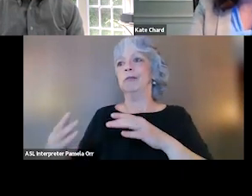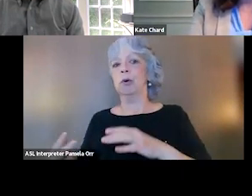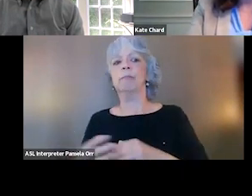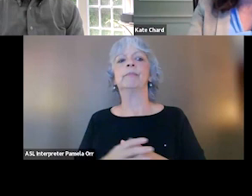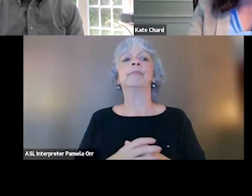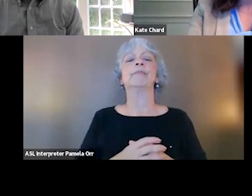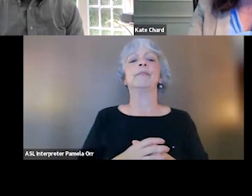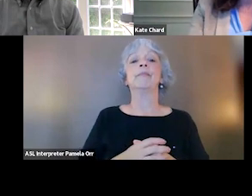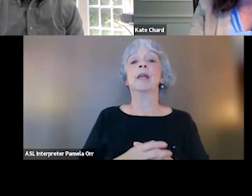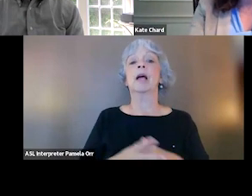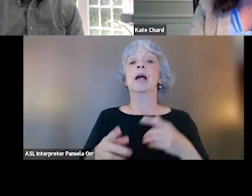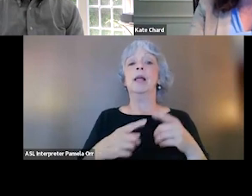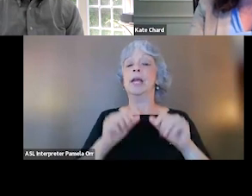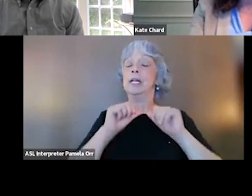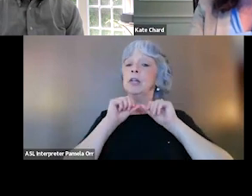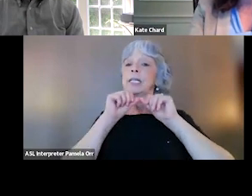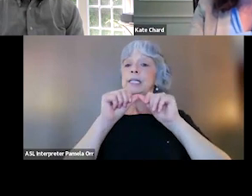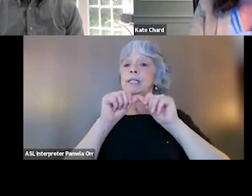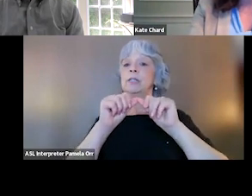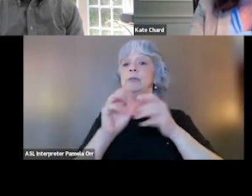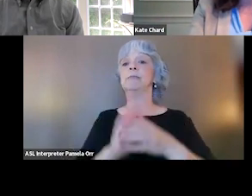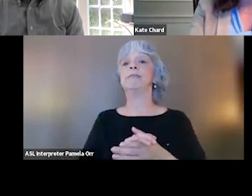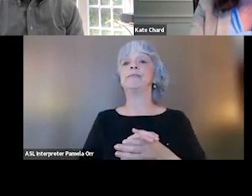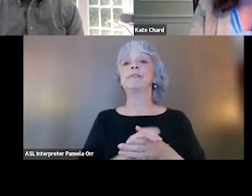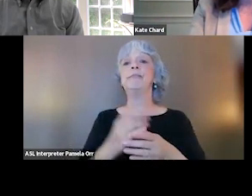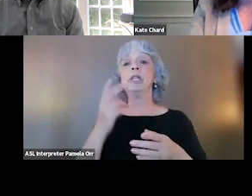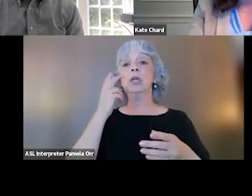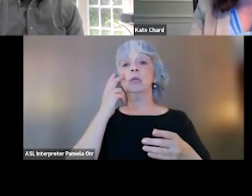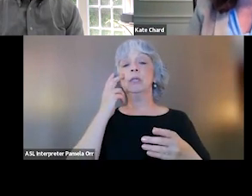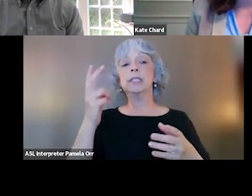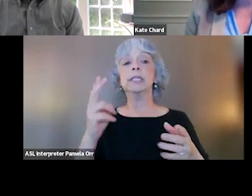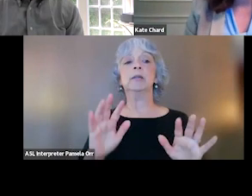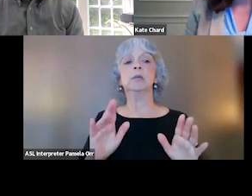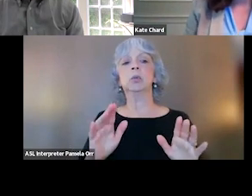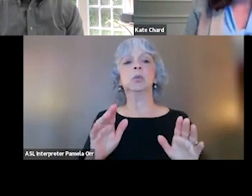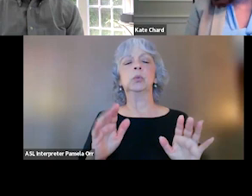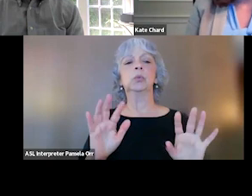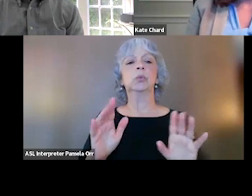So if we then keep going on down what we see, oh, it's morphing on me a little bit too fast,